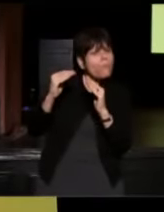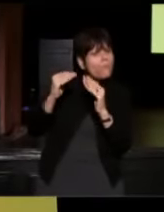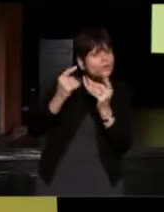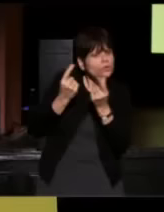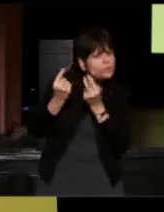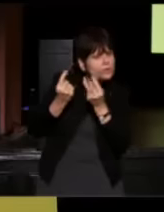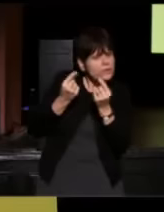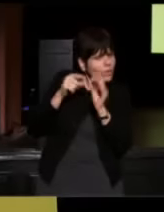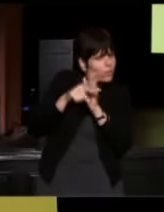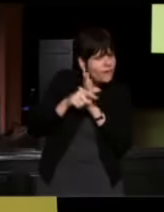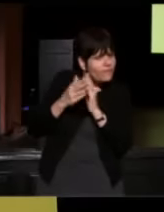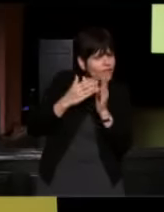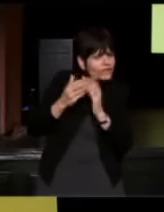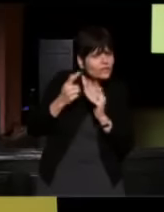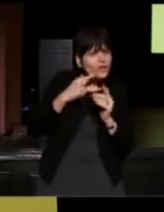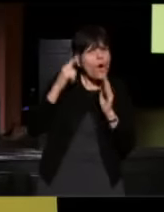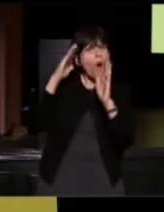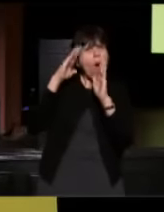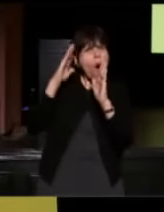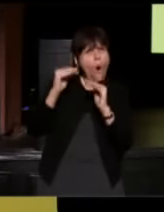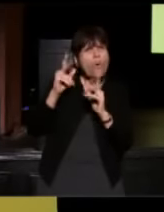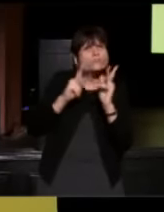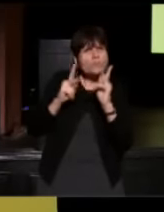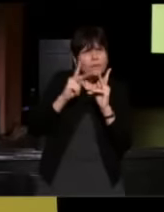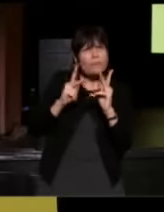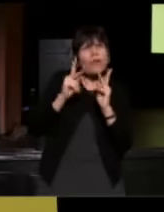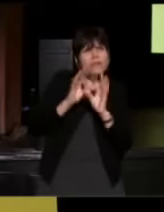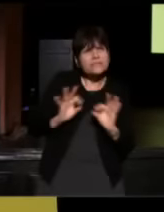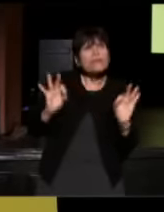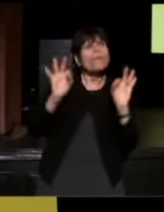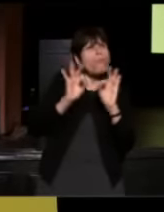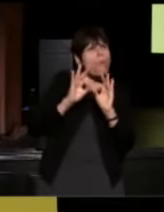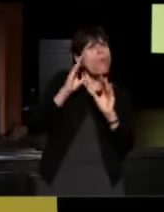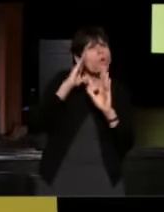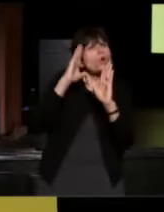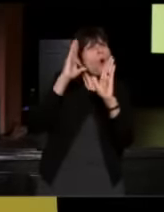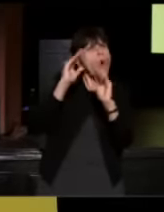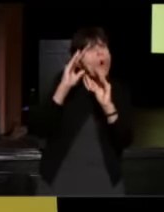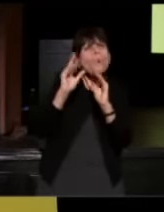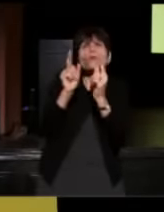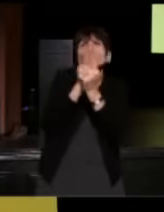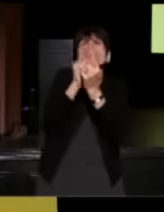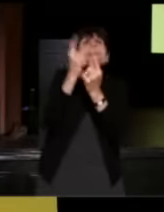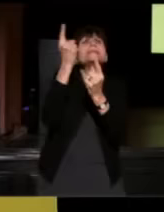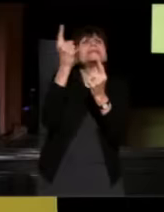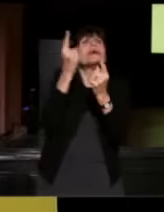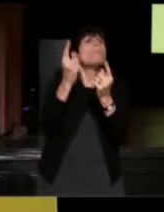hope that people will support her. Hope that she meets somebody in life and she marries.